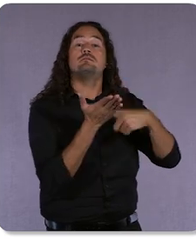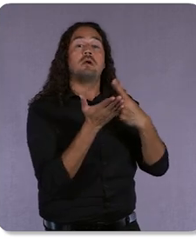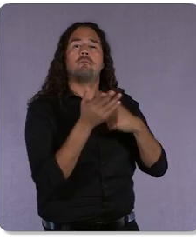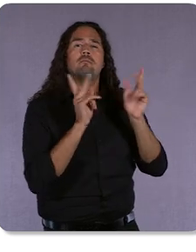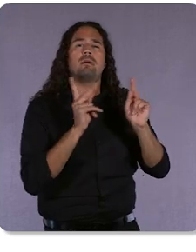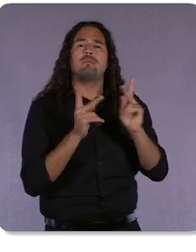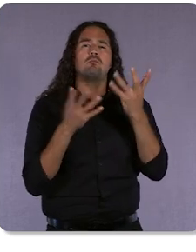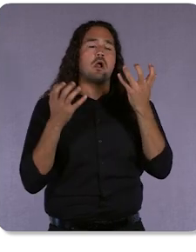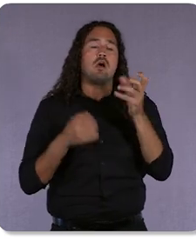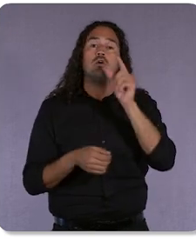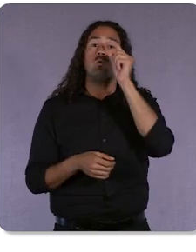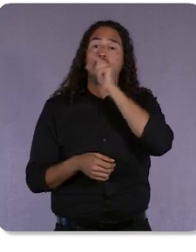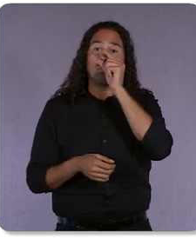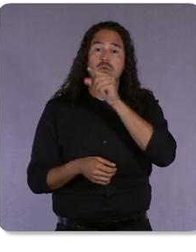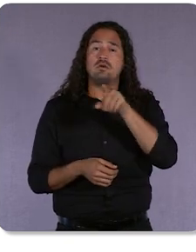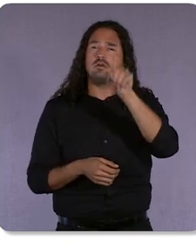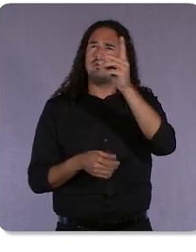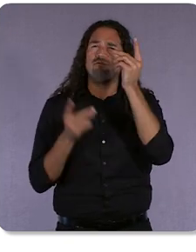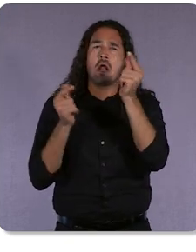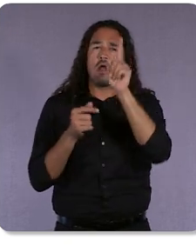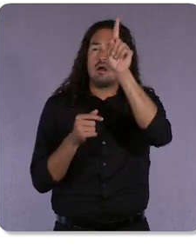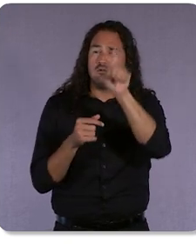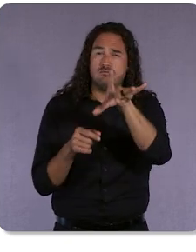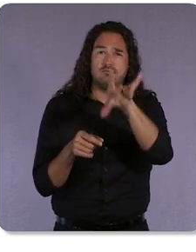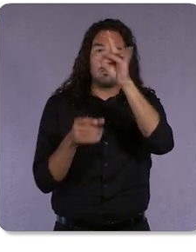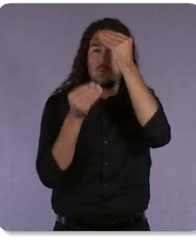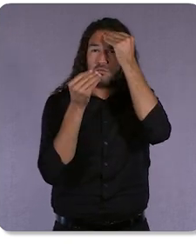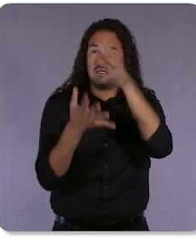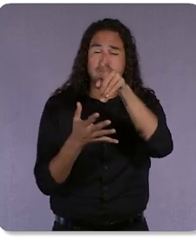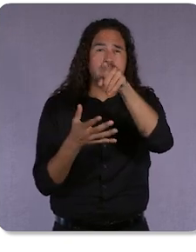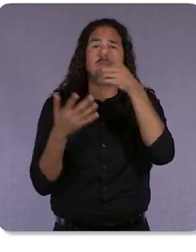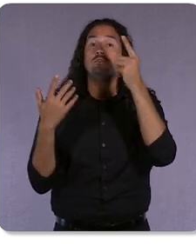very quickly… so quickly that they don’t even want to leave the Google Search results page.